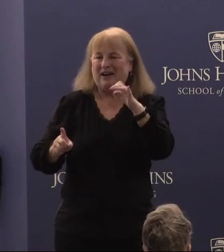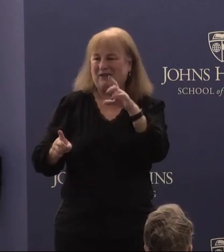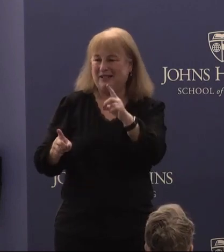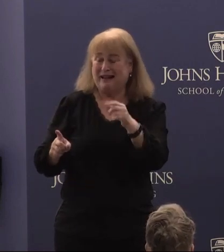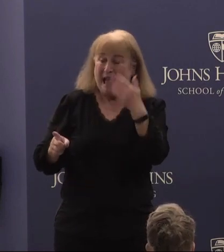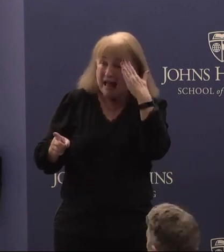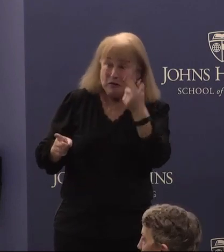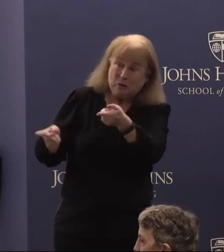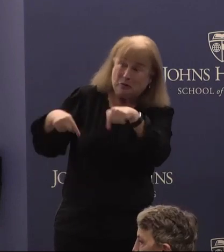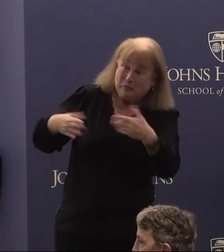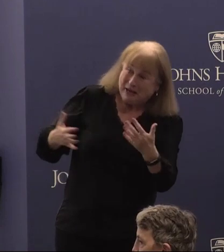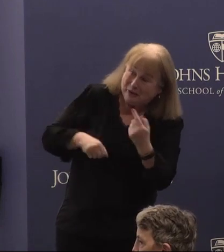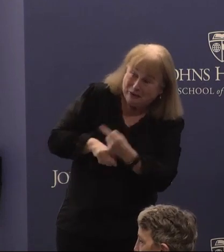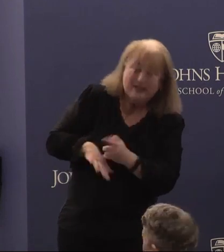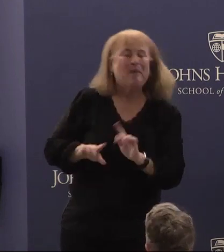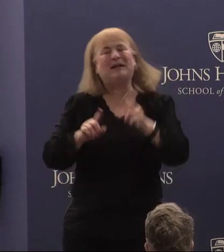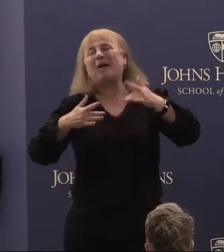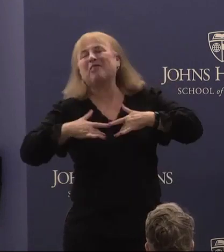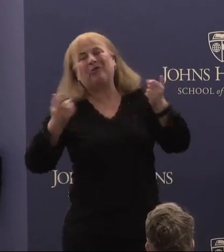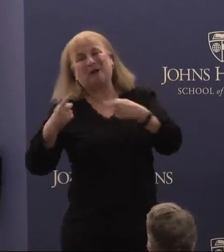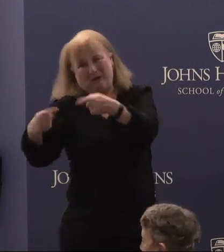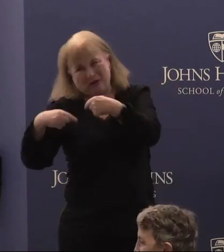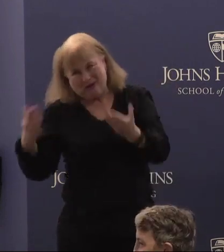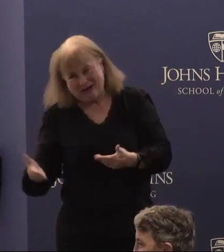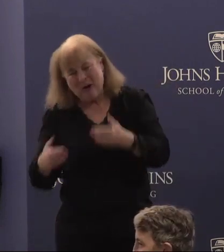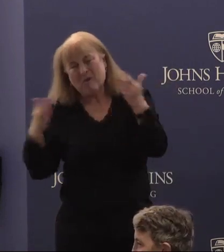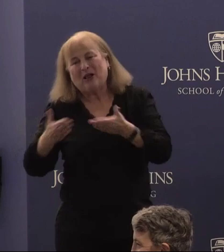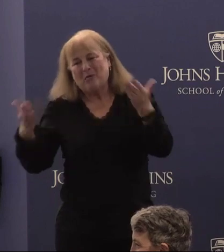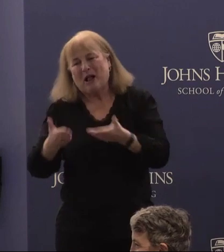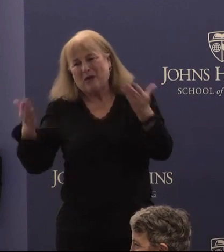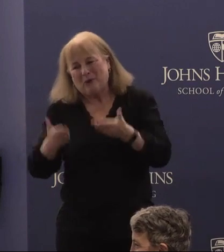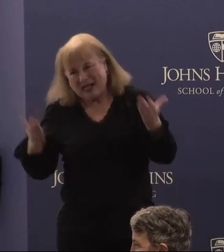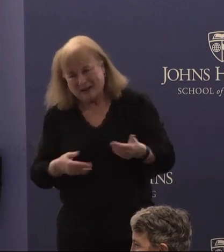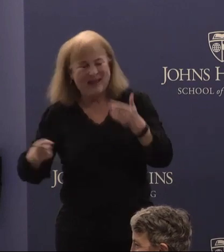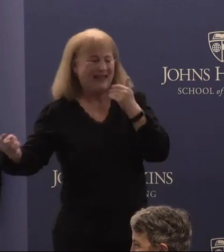were going to be here today but I'm thrilled that you are and welcome welcome welcome so glad you're